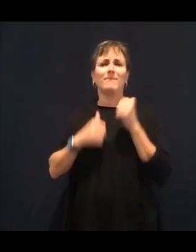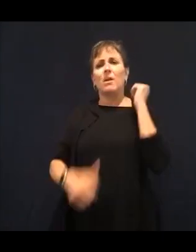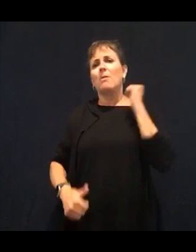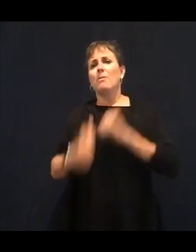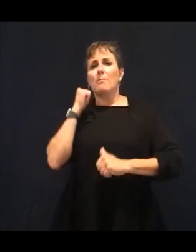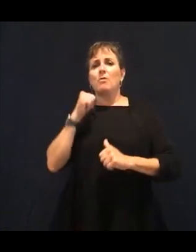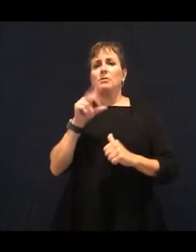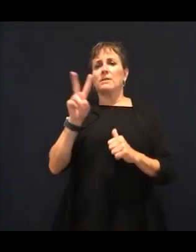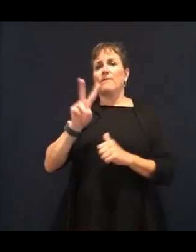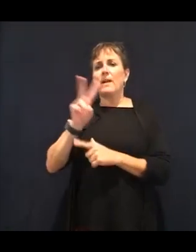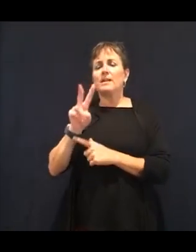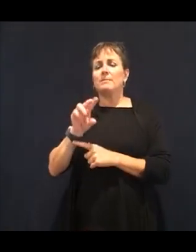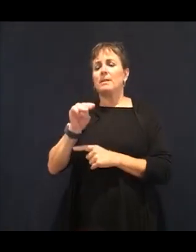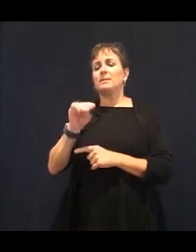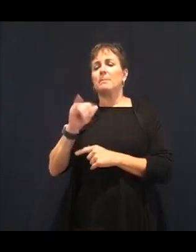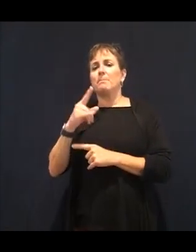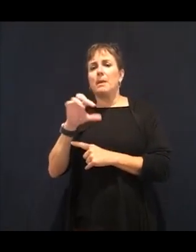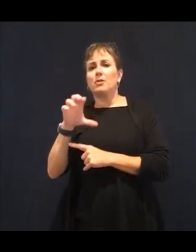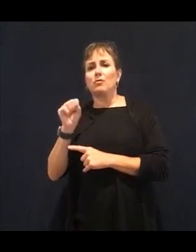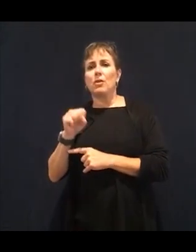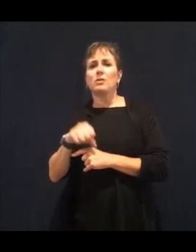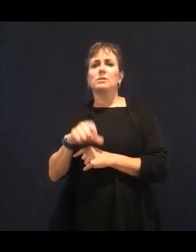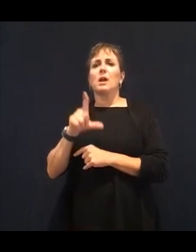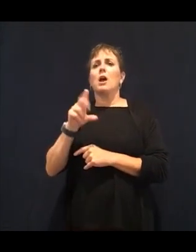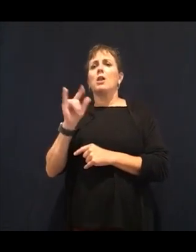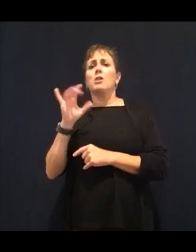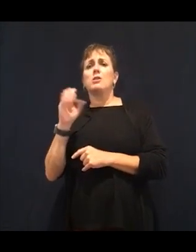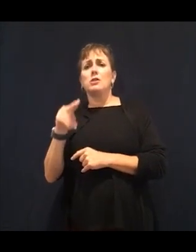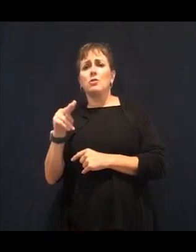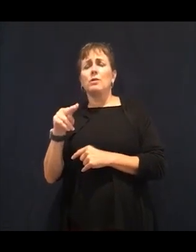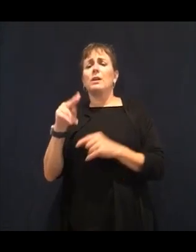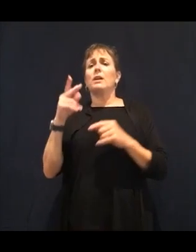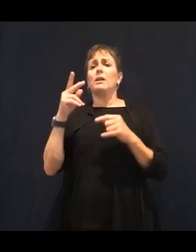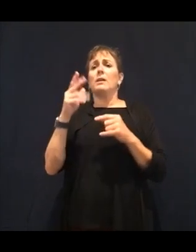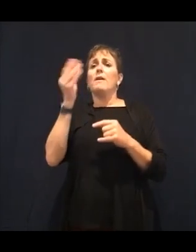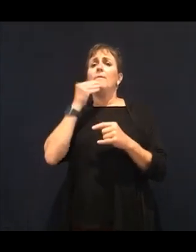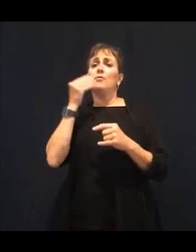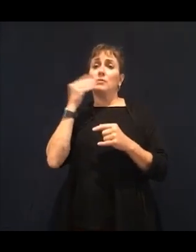health. Look, for those pigmentation